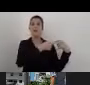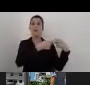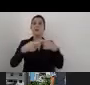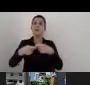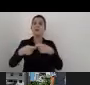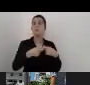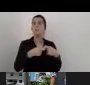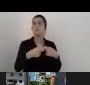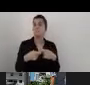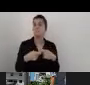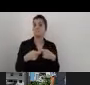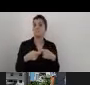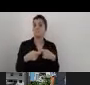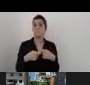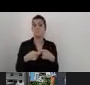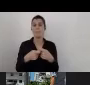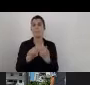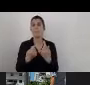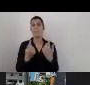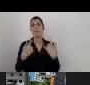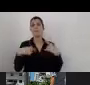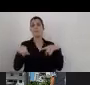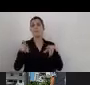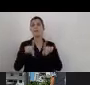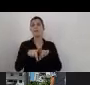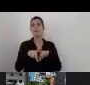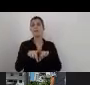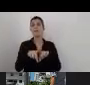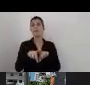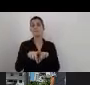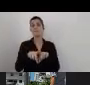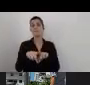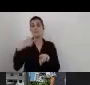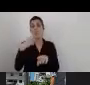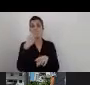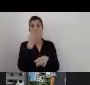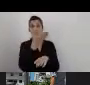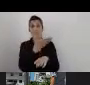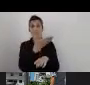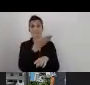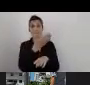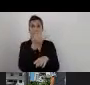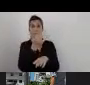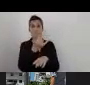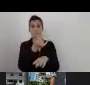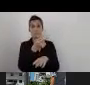As we can view and observe in the last couple of years,